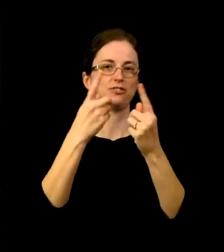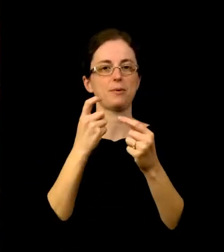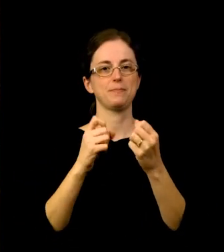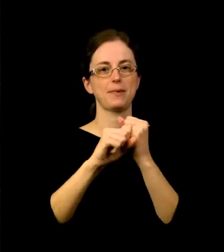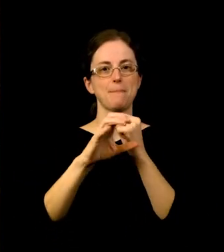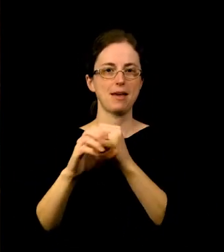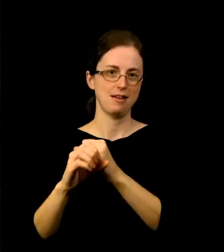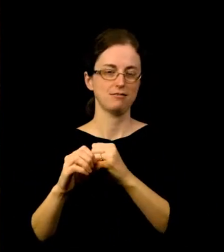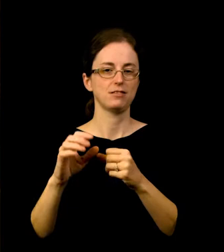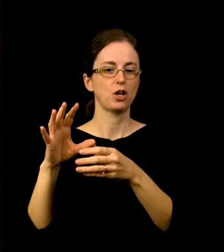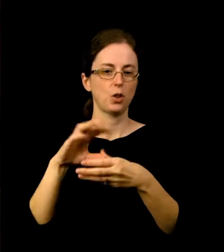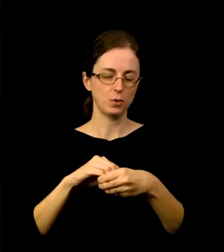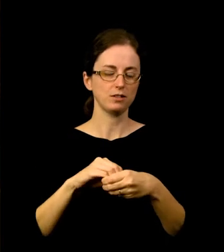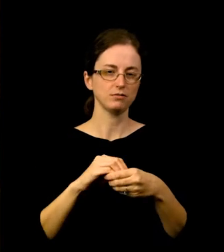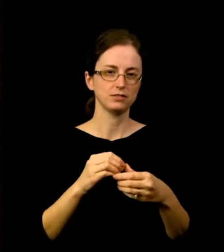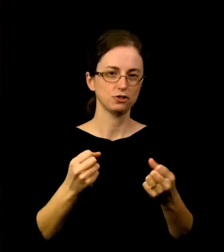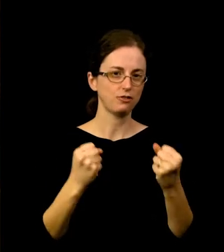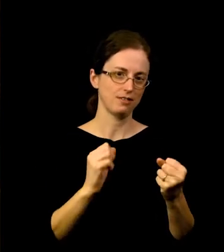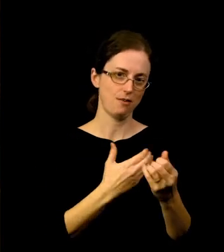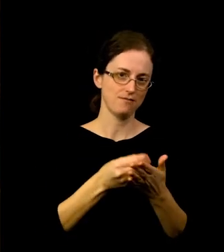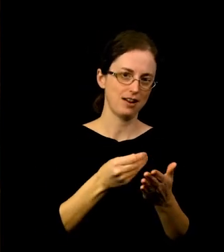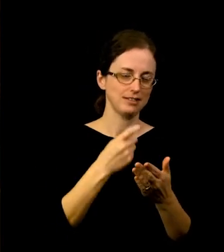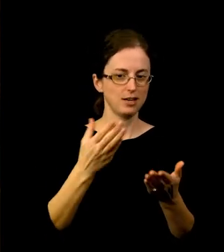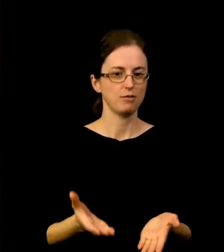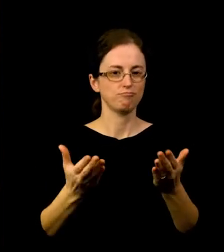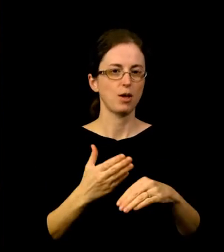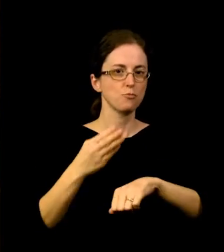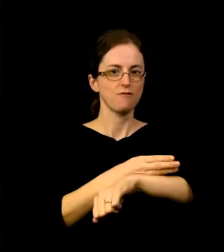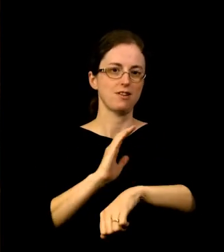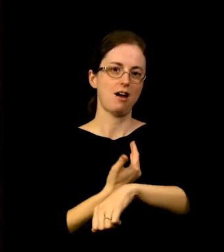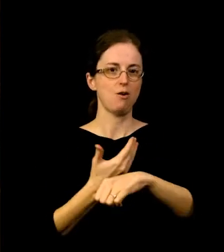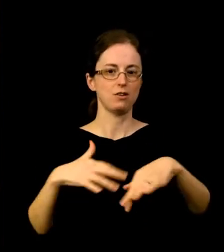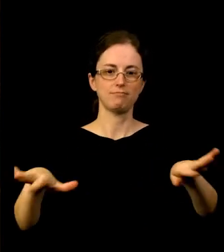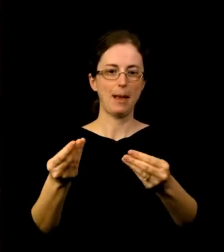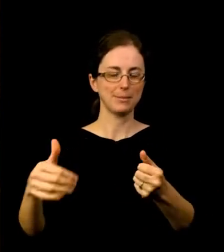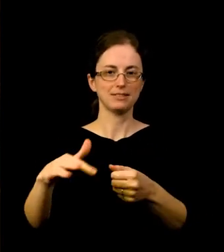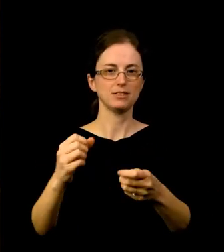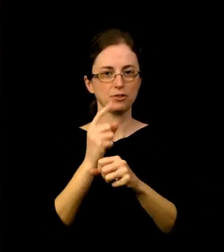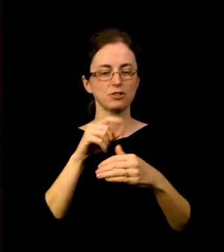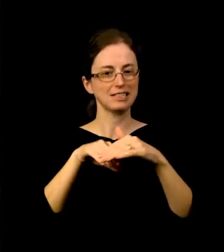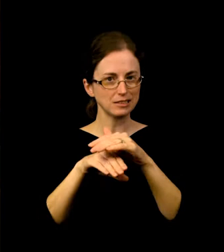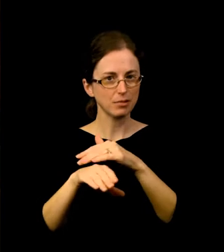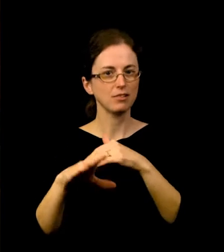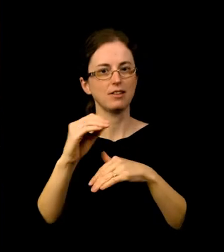and realising our vision articulated in our Connection Campaign, which includes strengthening our finances and improving our campus to ensure